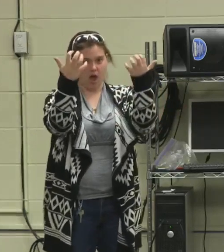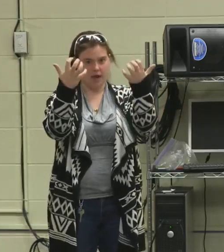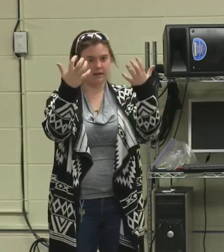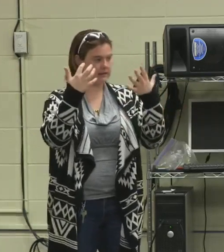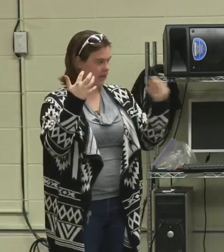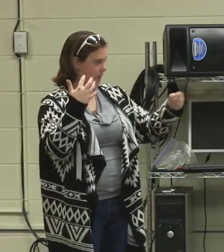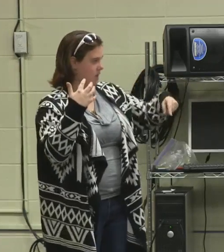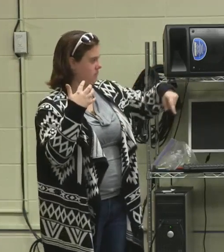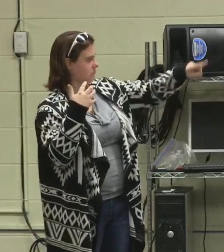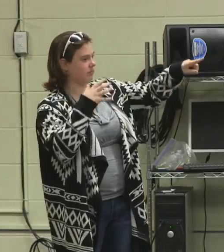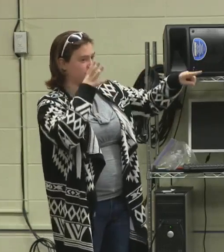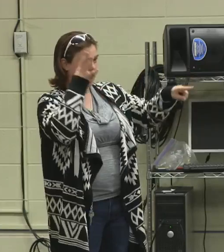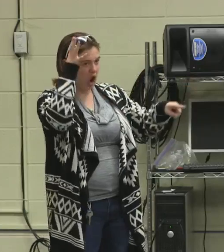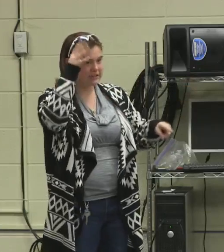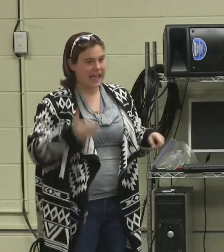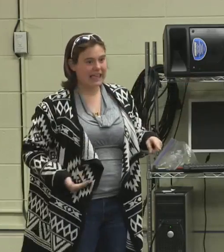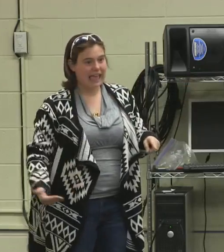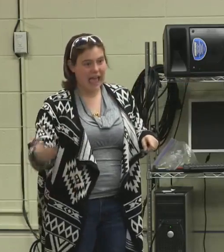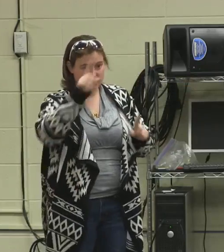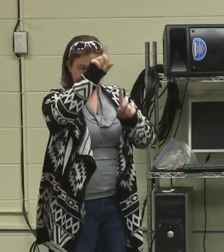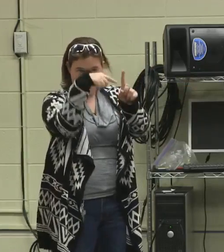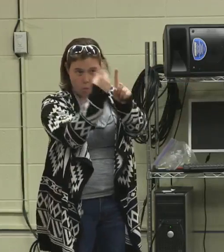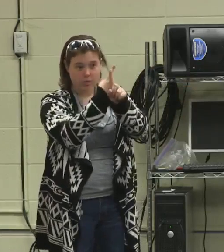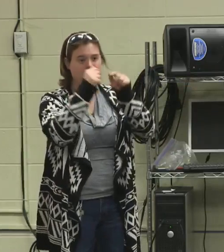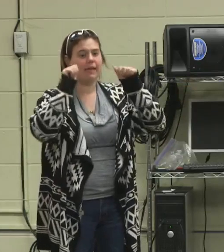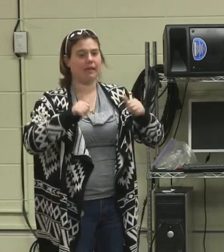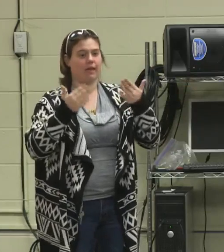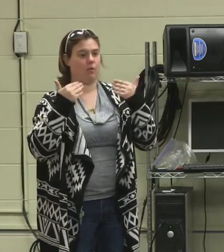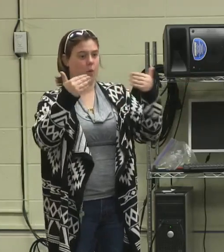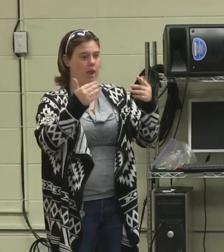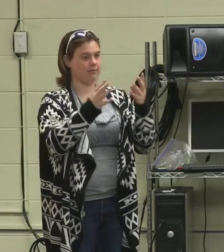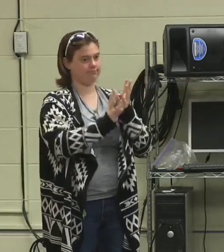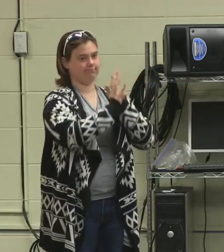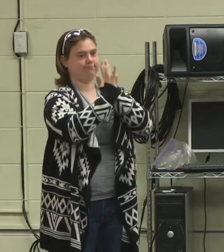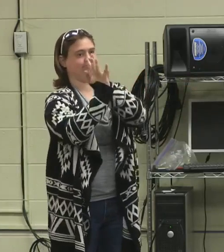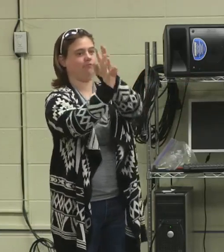and I want to let you know for the audience and for the panel, the parents, and guests only,